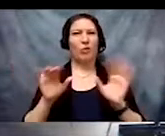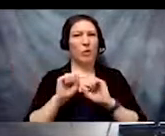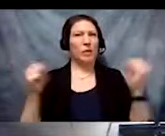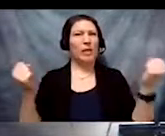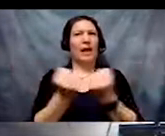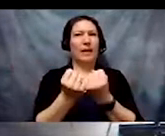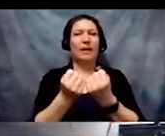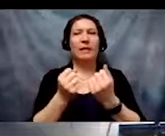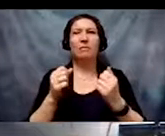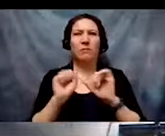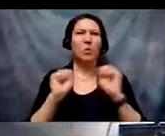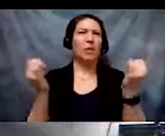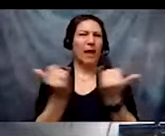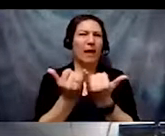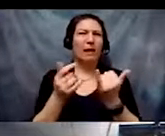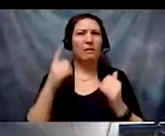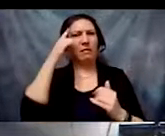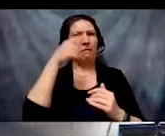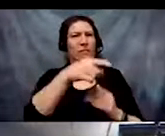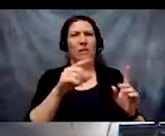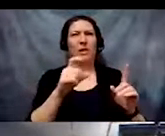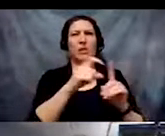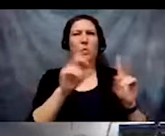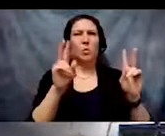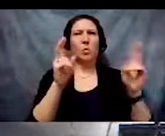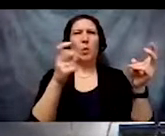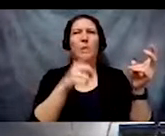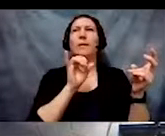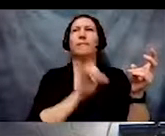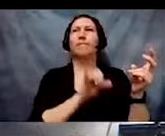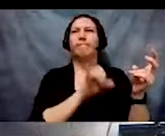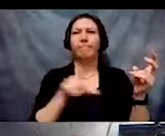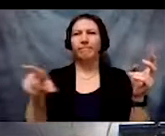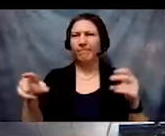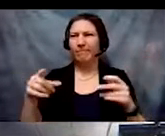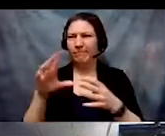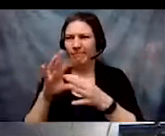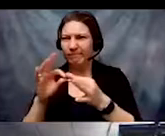Please think about this quote and return to it and share it with